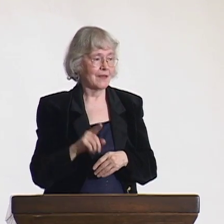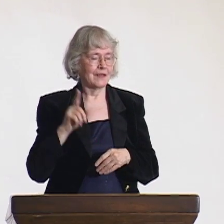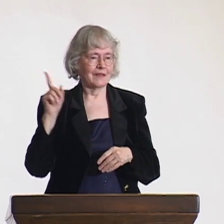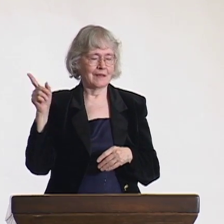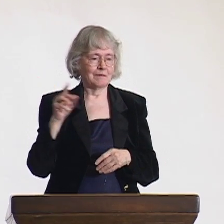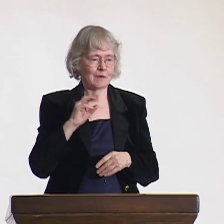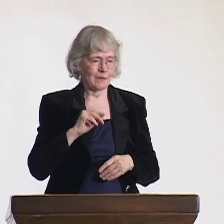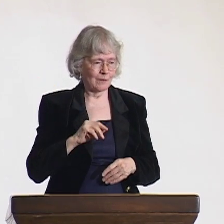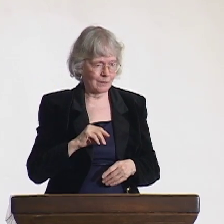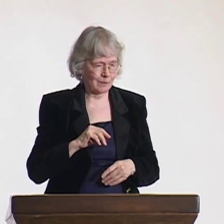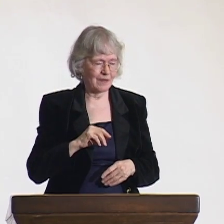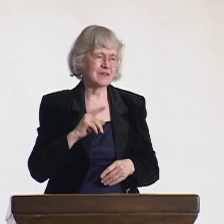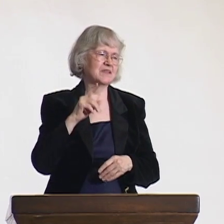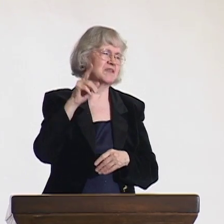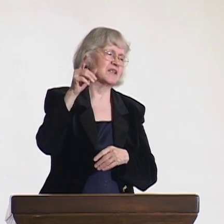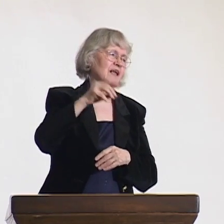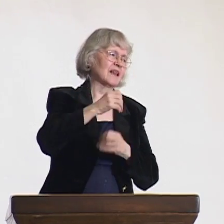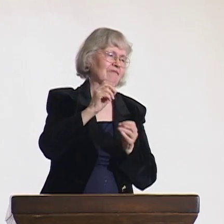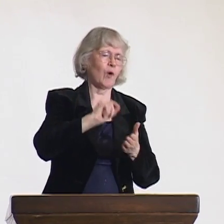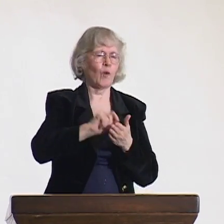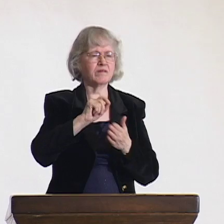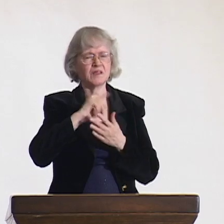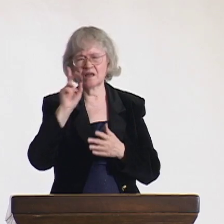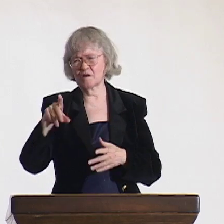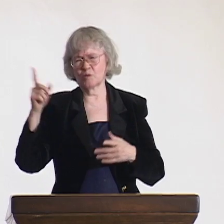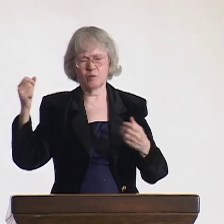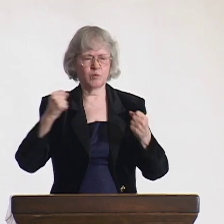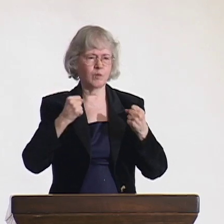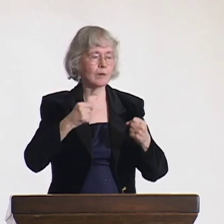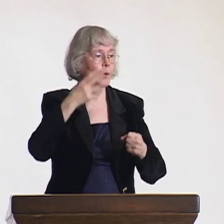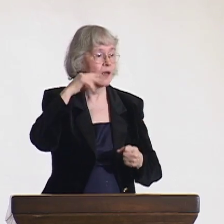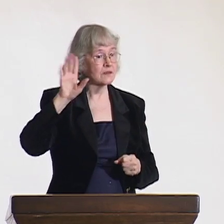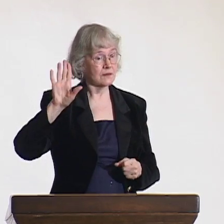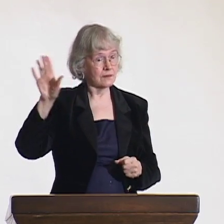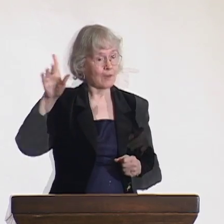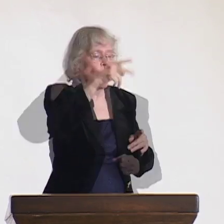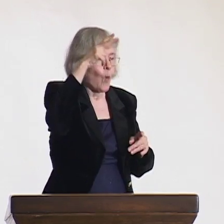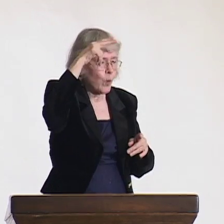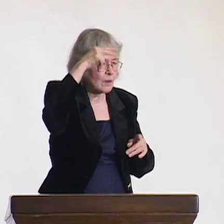To the travel agent, this young deaf man was very strong and strapping